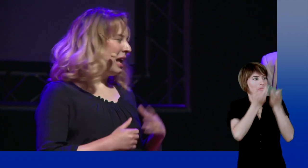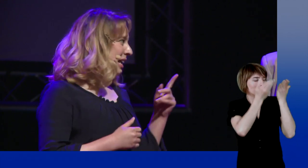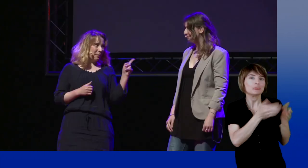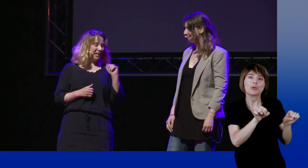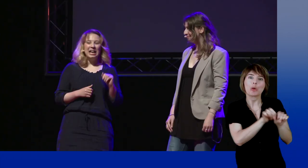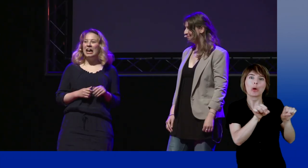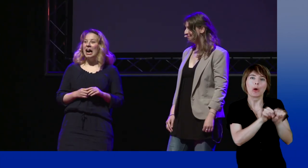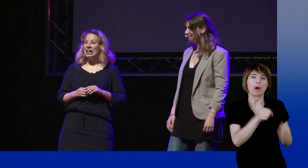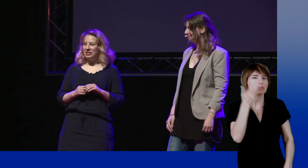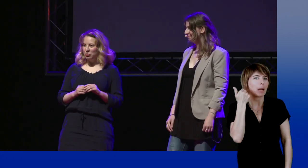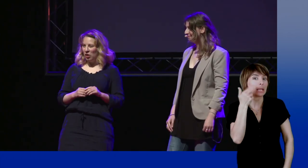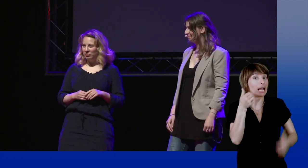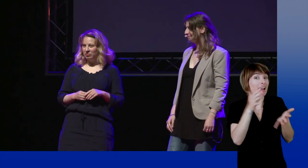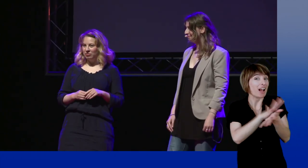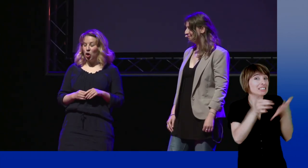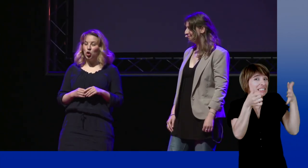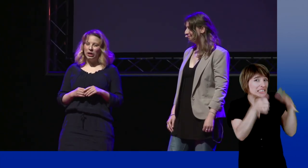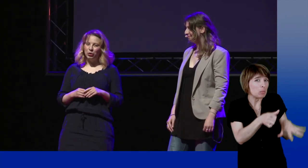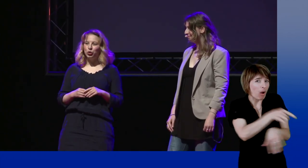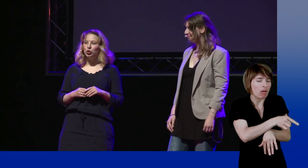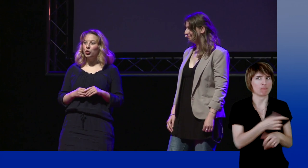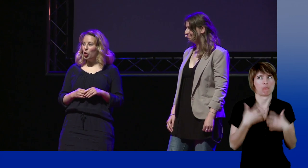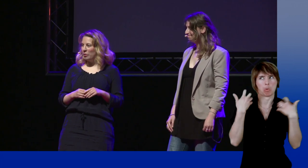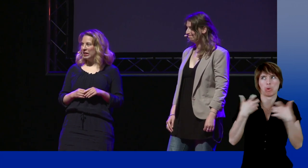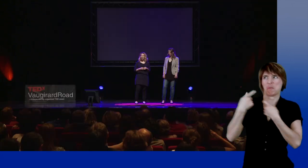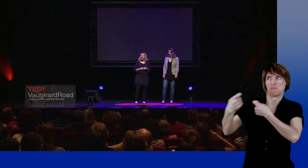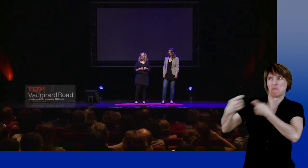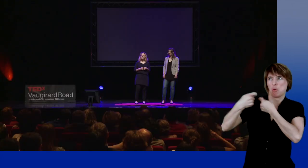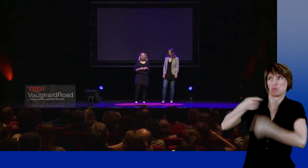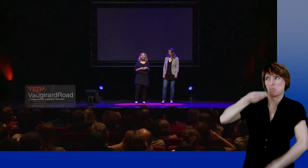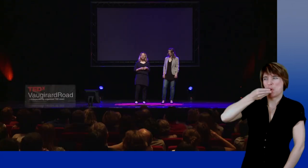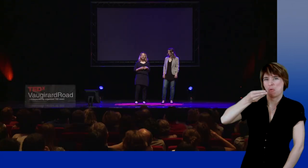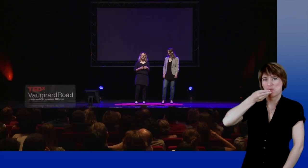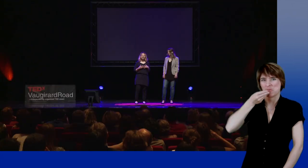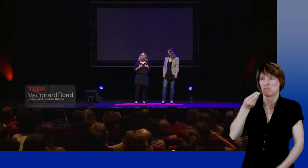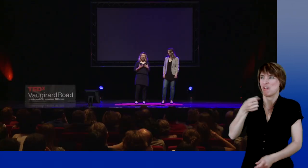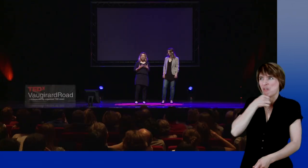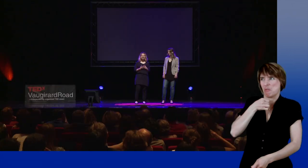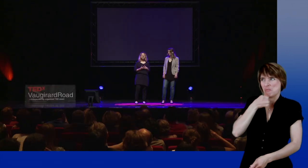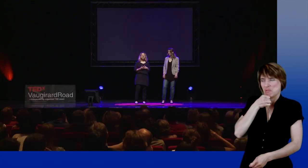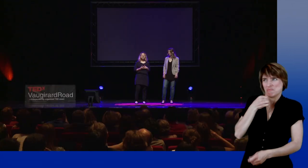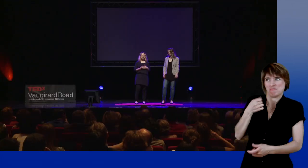Gabrielle, six months old, angry against our grandma who was telling her into eating something she didn't like,